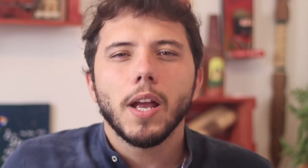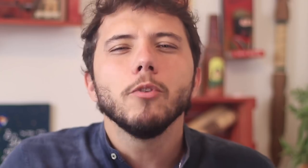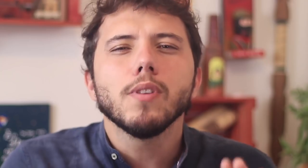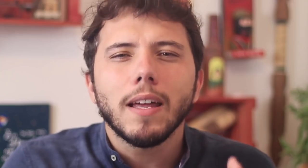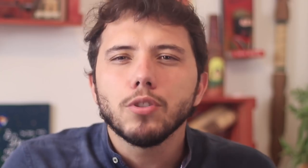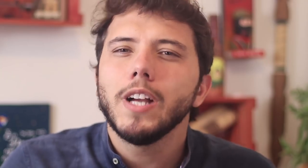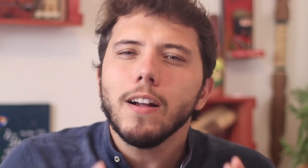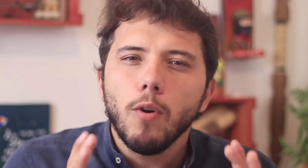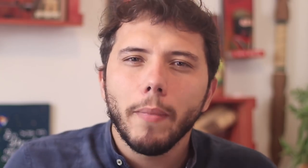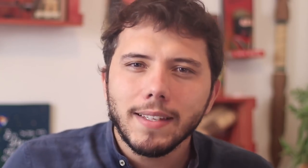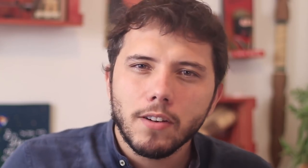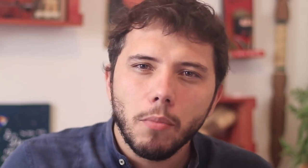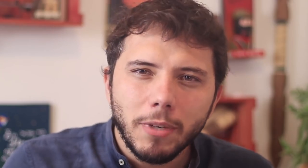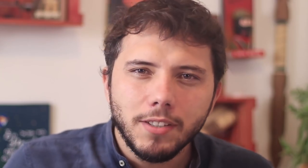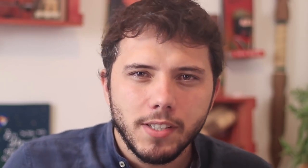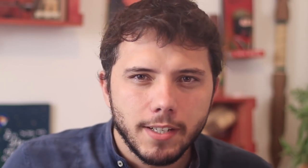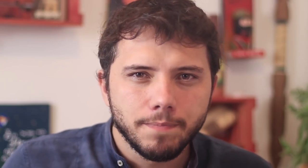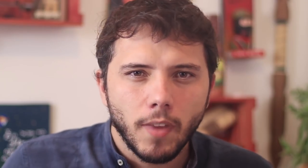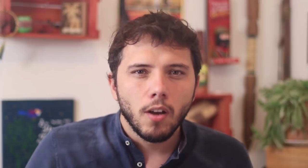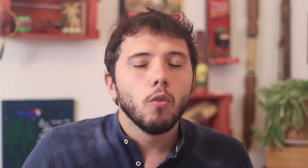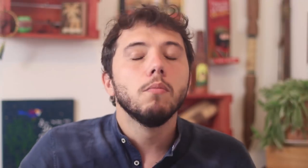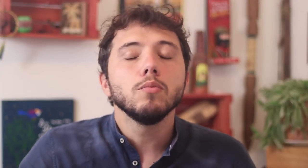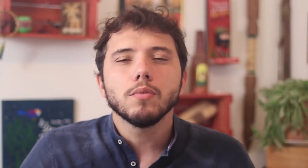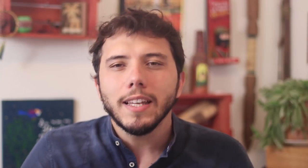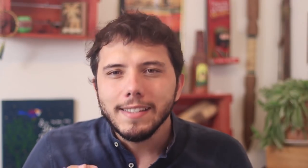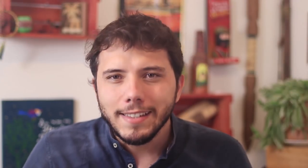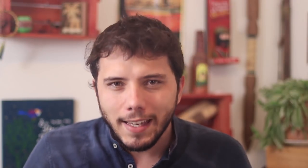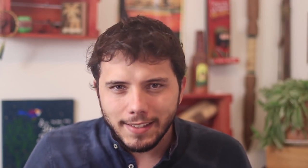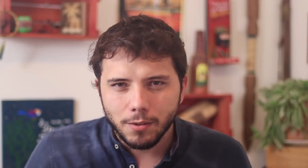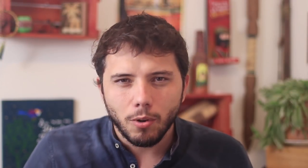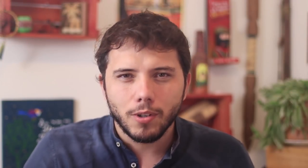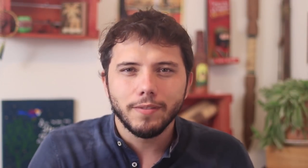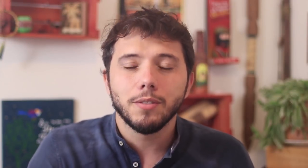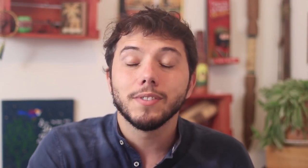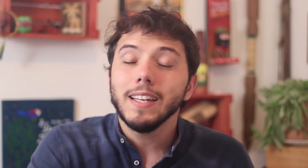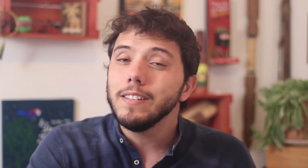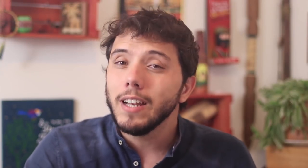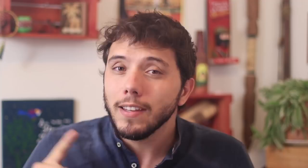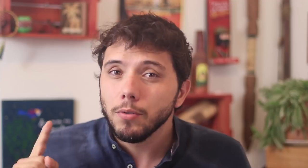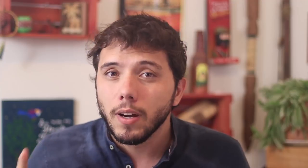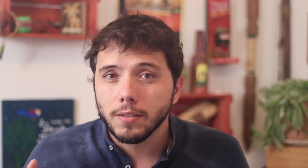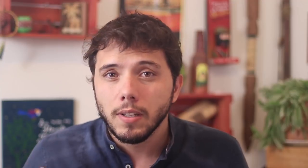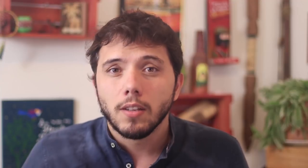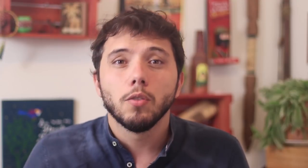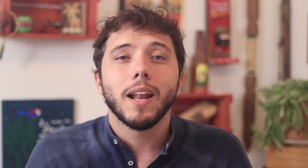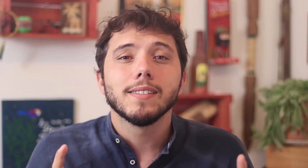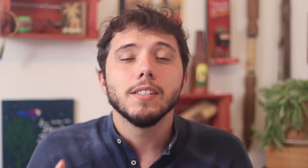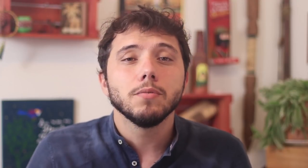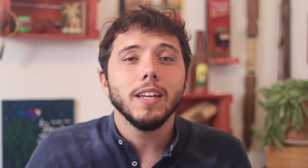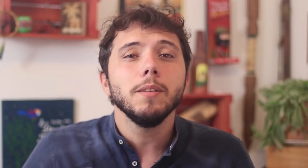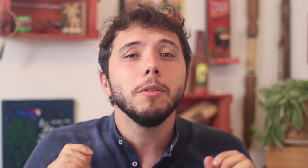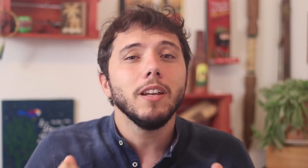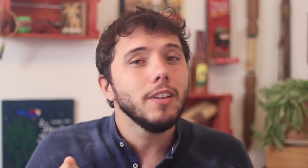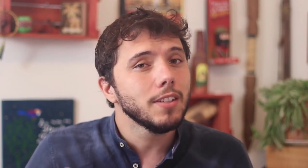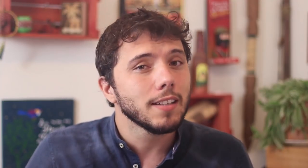Jair Bolsonaro is already leading with a lie. The world has been aware of the virus since the beggining of the year. In Brazil, since the first investigation into